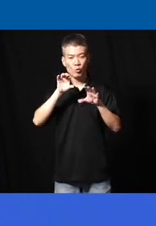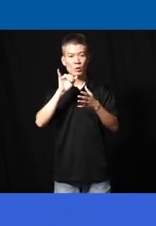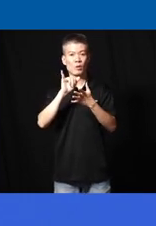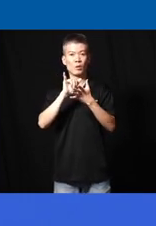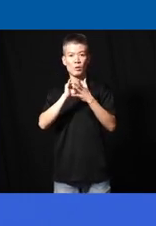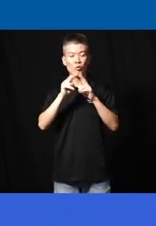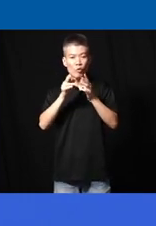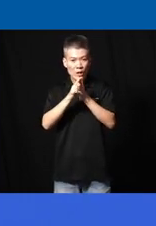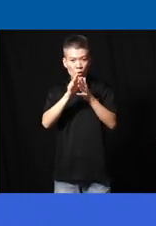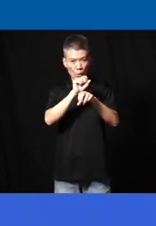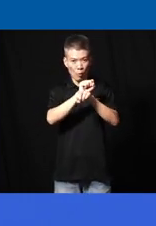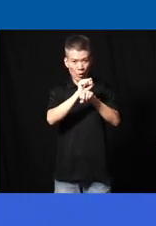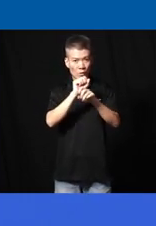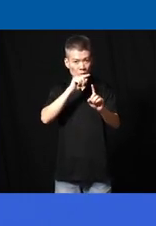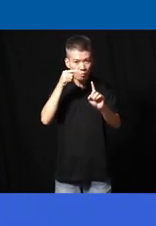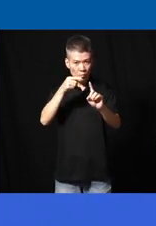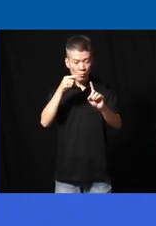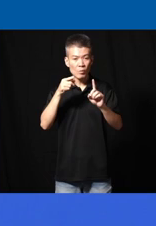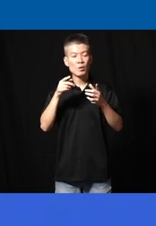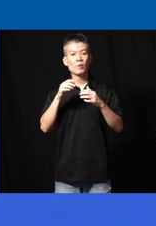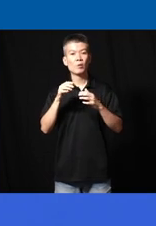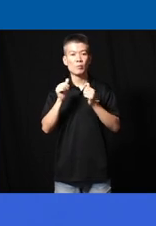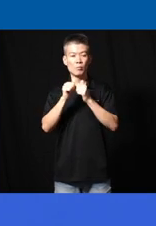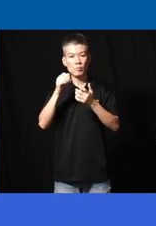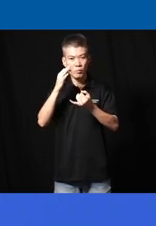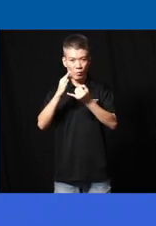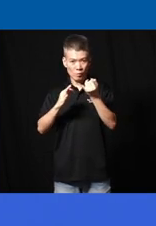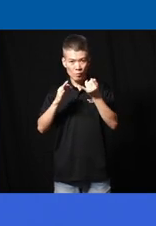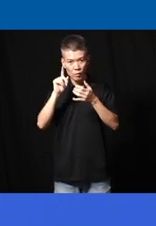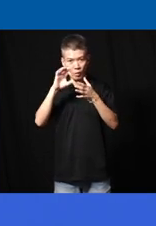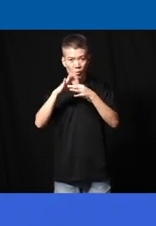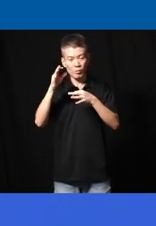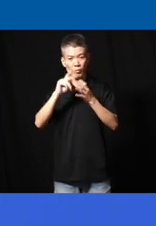uh very interesting work especially with the the final year students one of his key courses